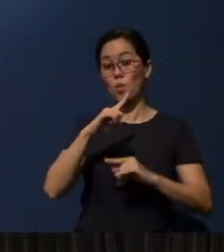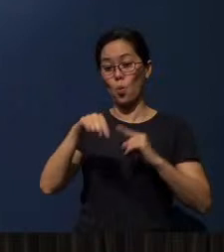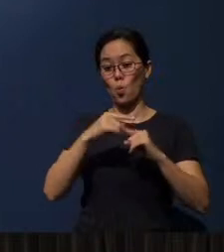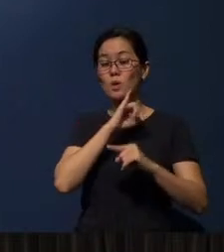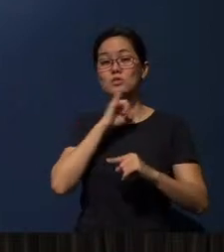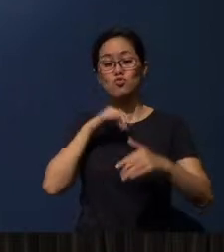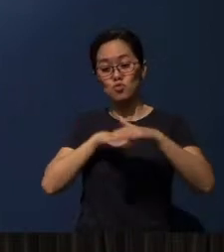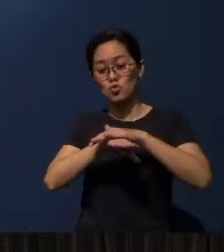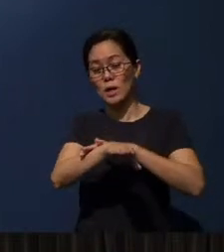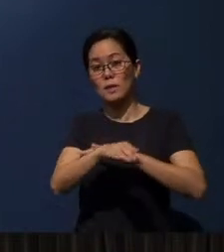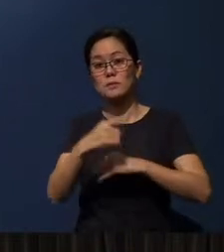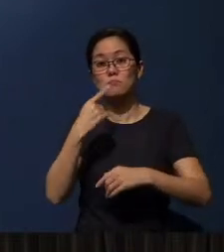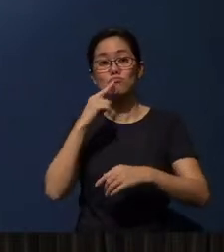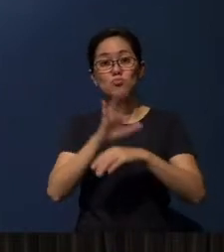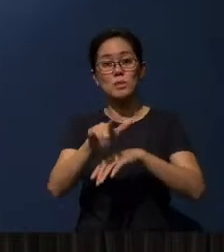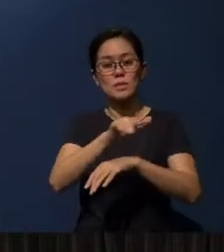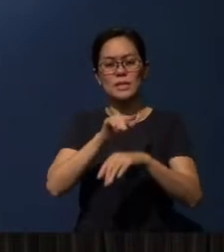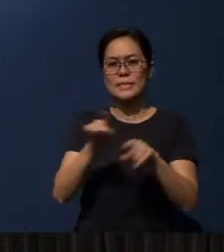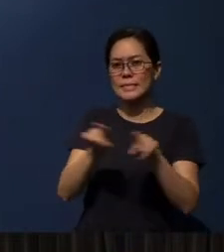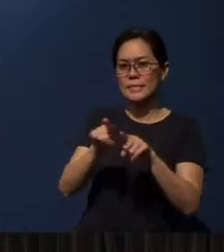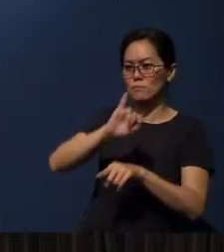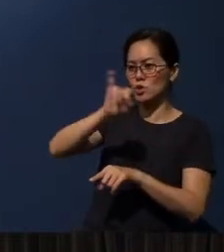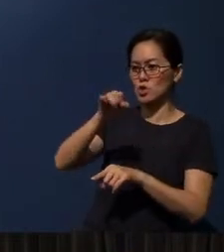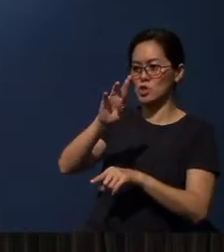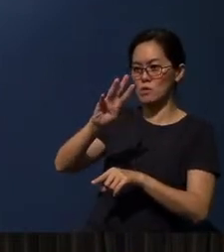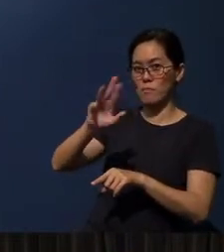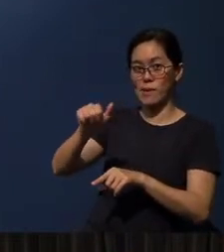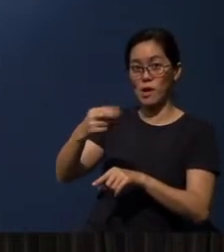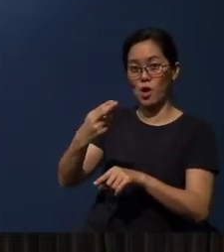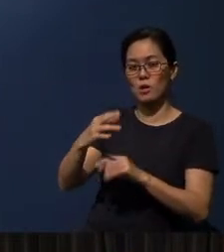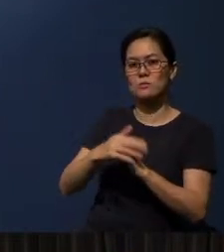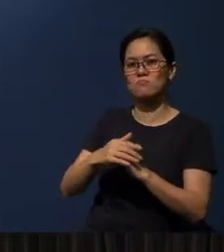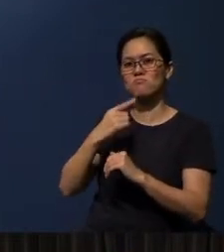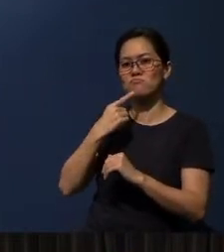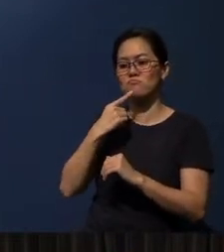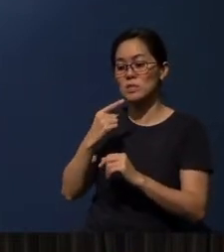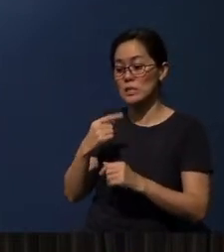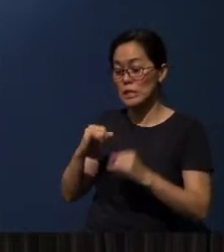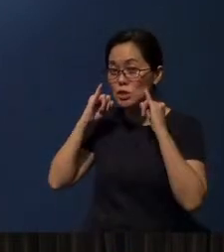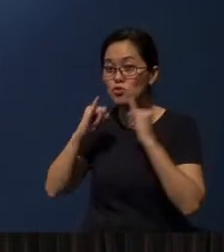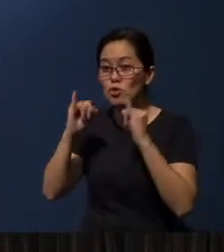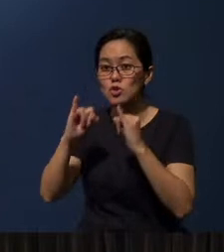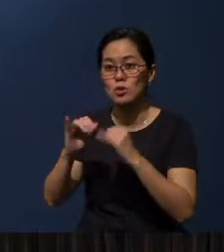Jeremiah the prophet, in Jeremiah 36, he instructed Baruch, his assistant,